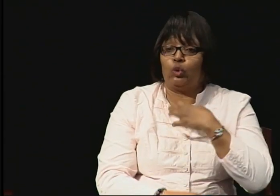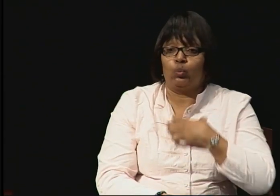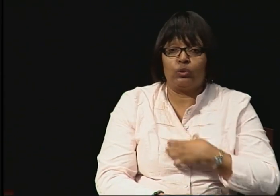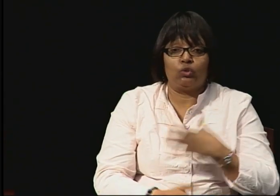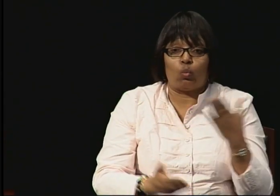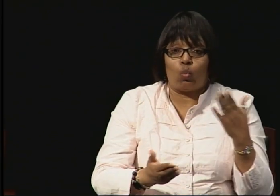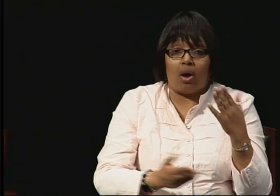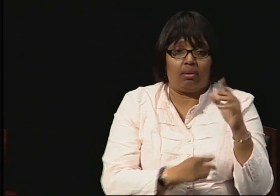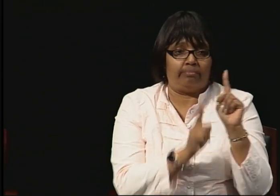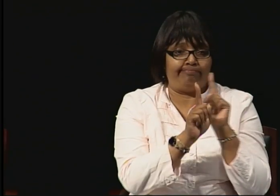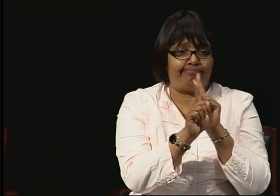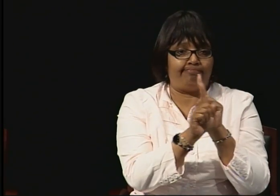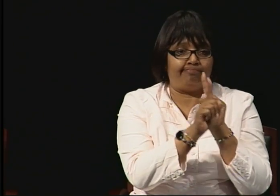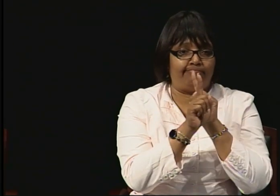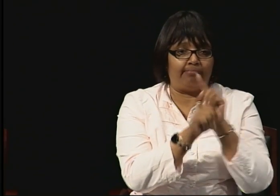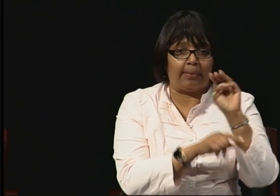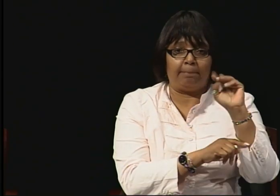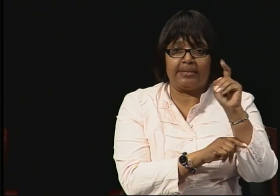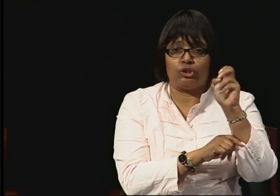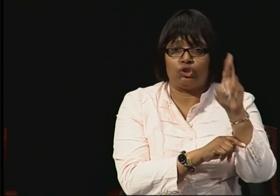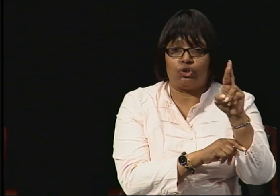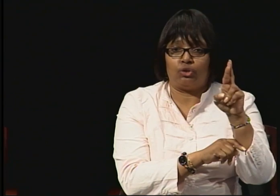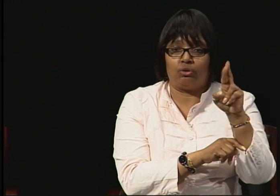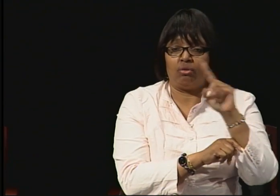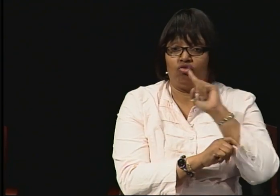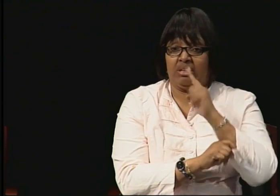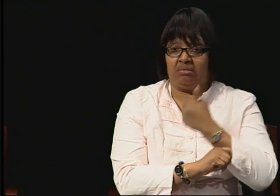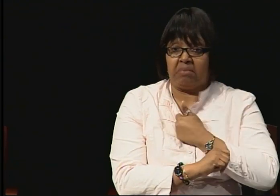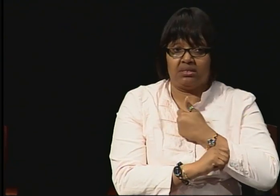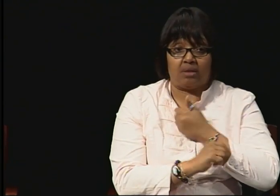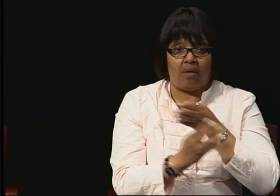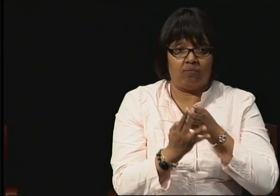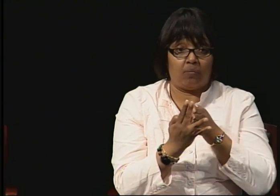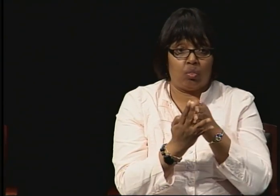I went through the PhD program on my own and I experienced many obstacles and barriers